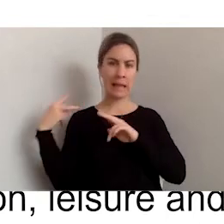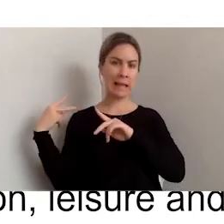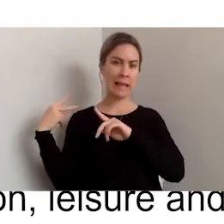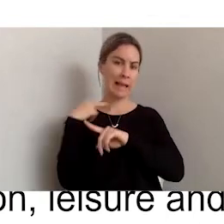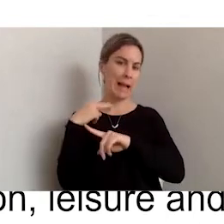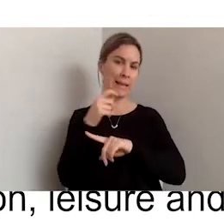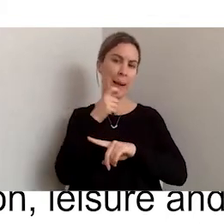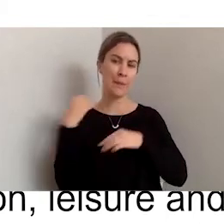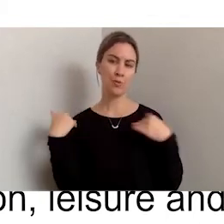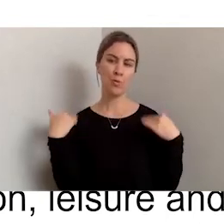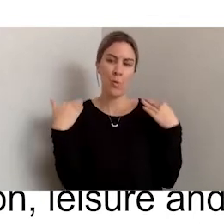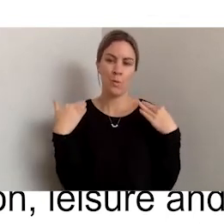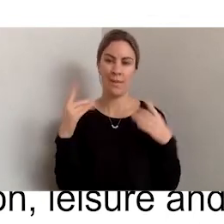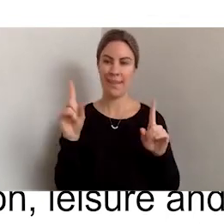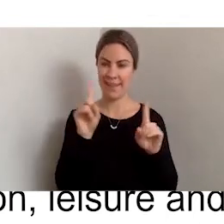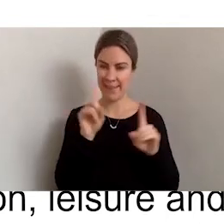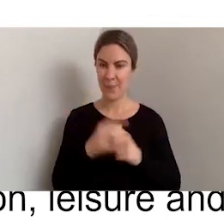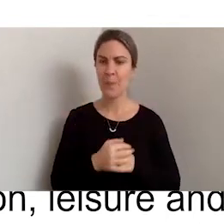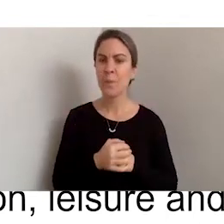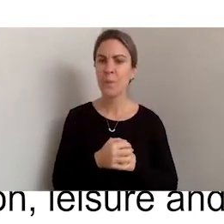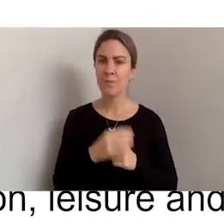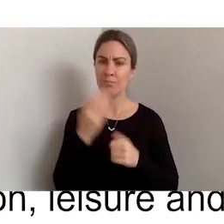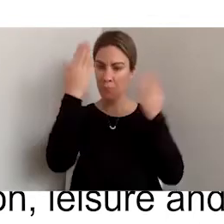so it's, you know, sort of box style.